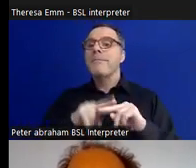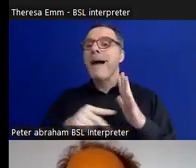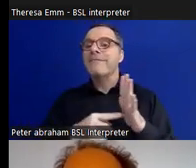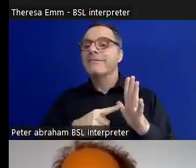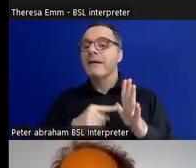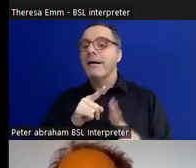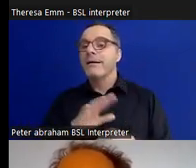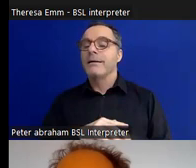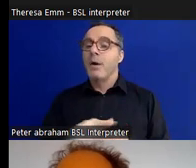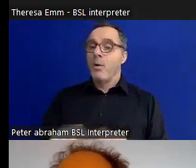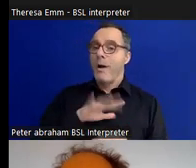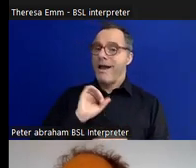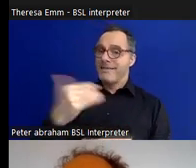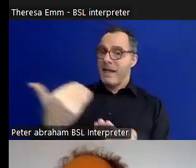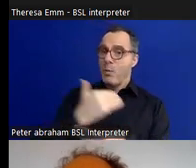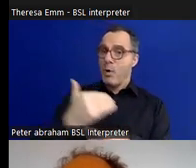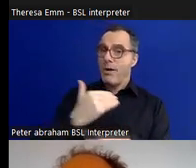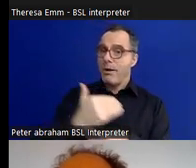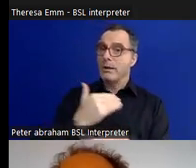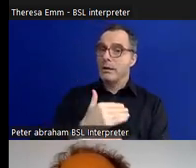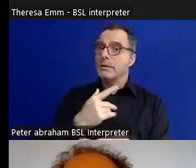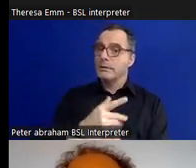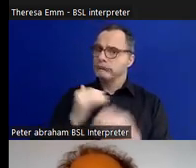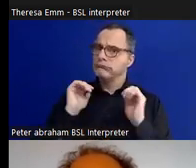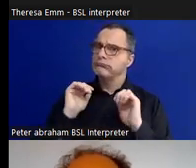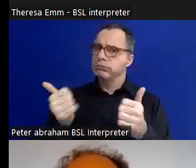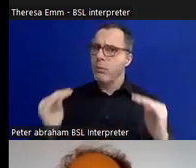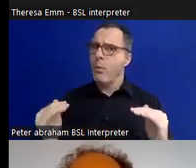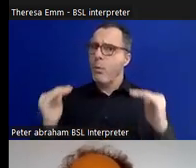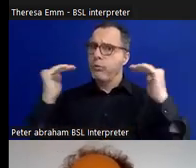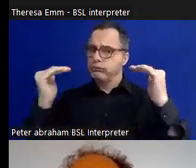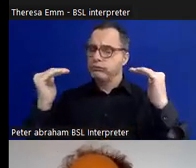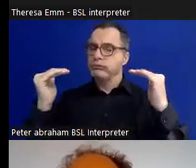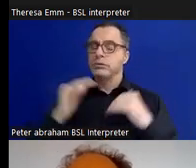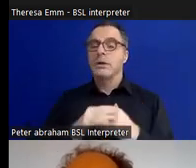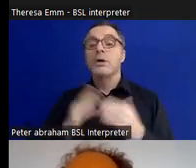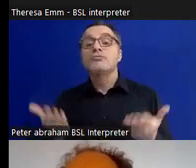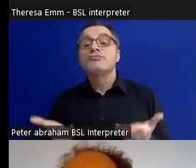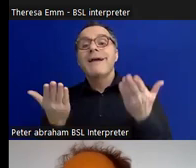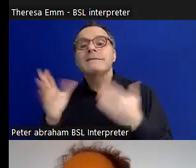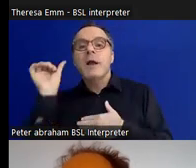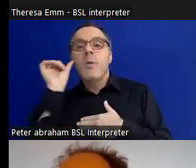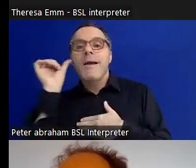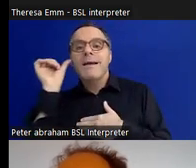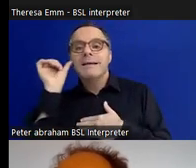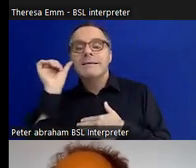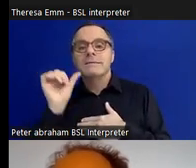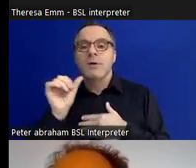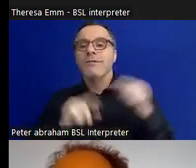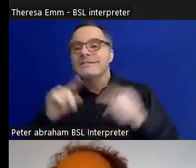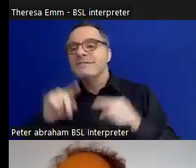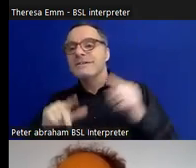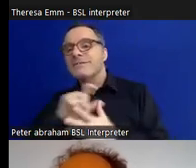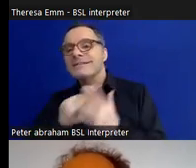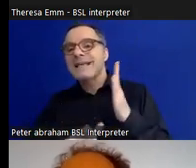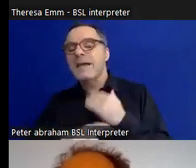the work they've done towards raising awareness of different disabled artists, and working with